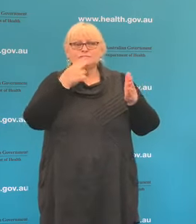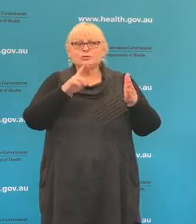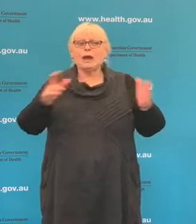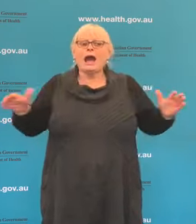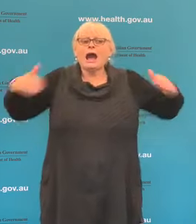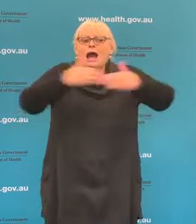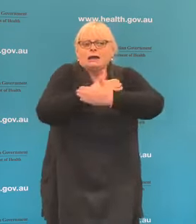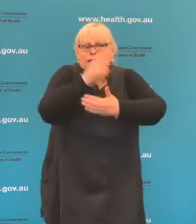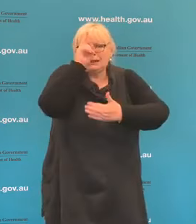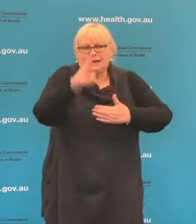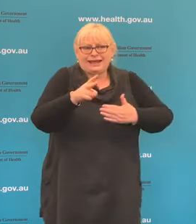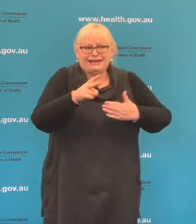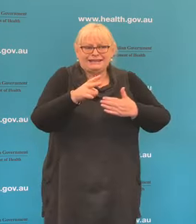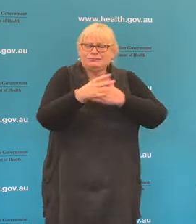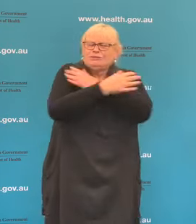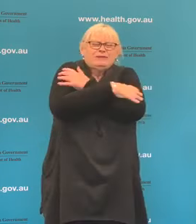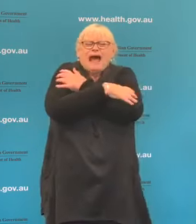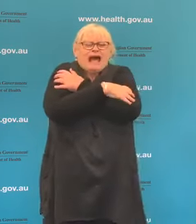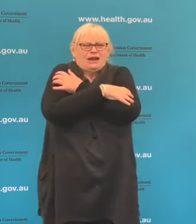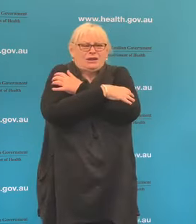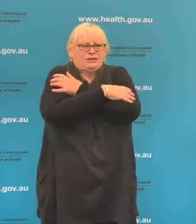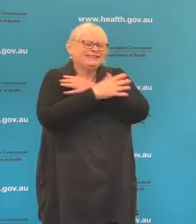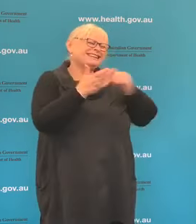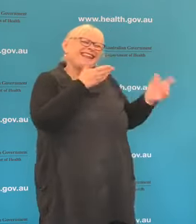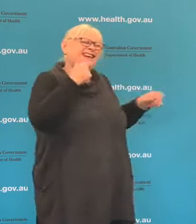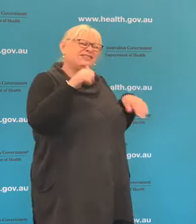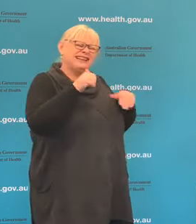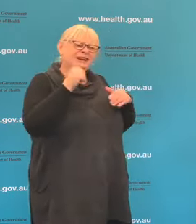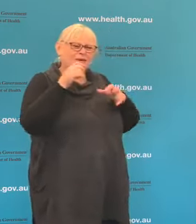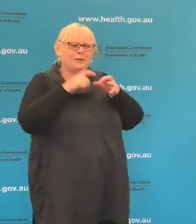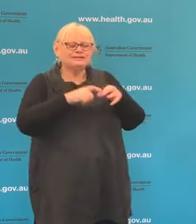That is a lovely question, especially with Mother's Day coming up,